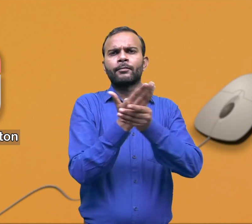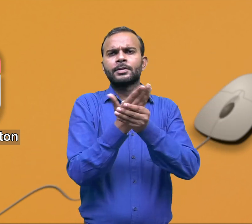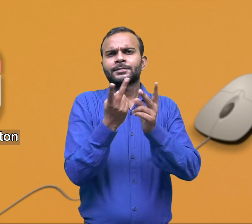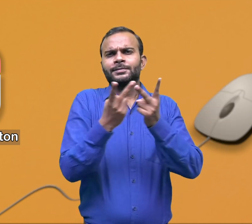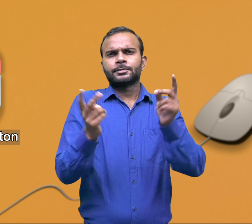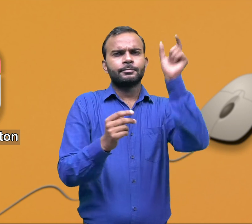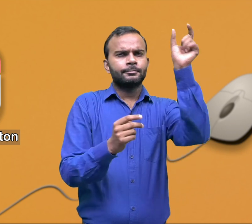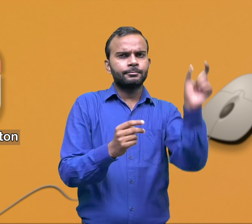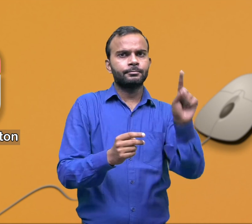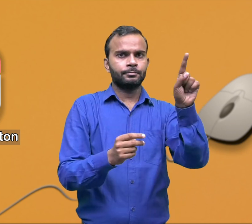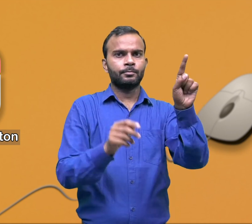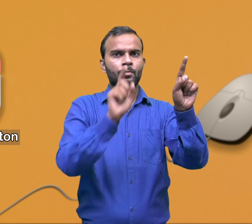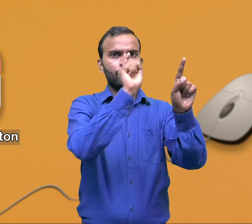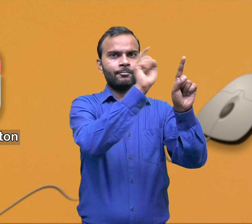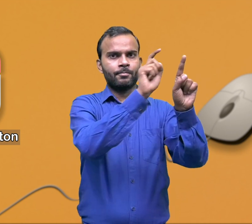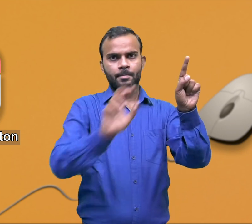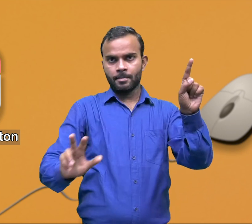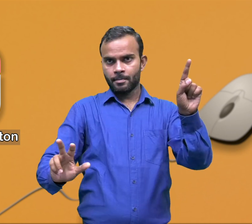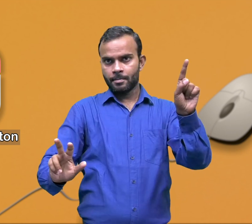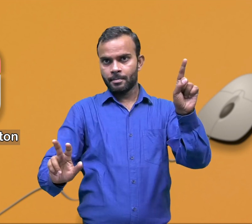The right button on a mouse is typically used